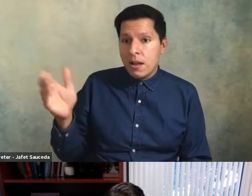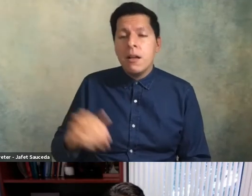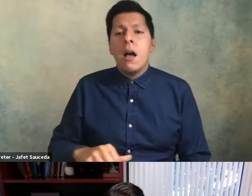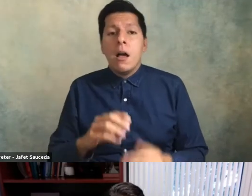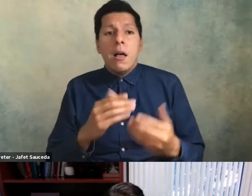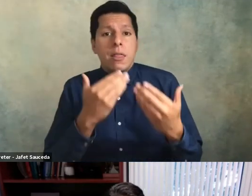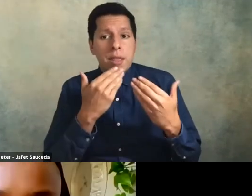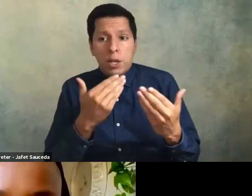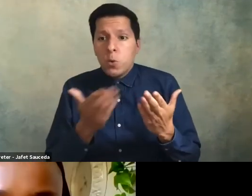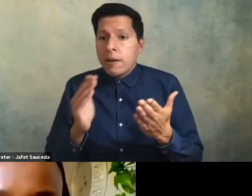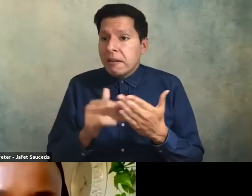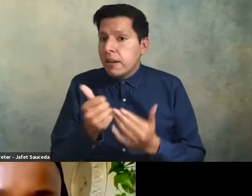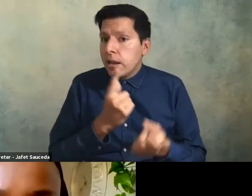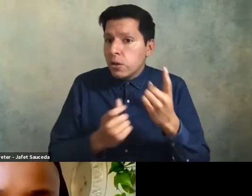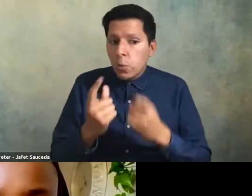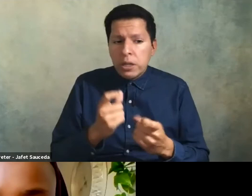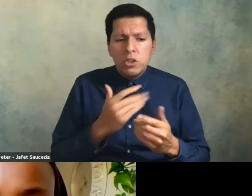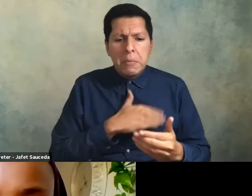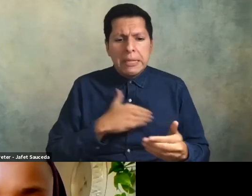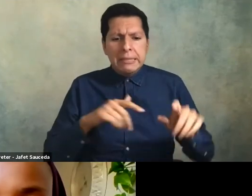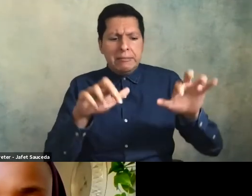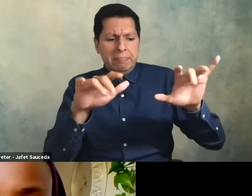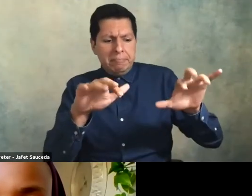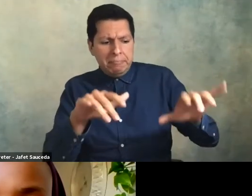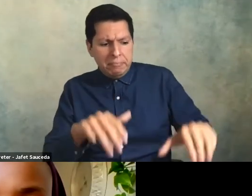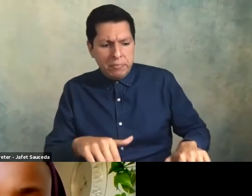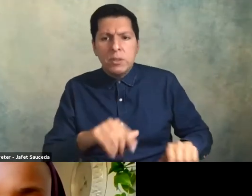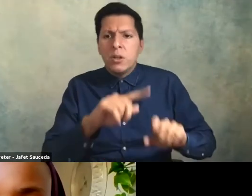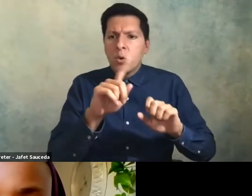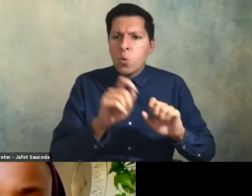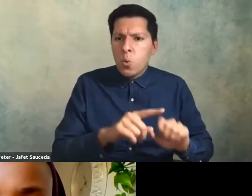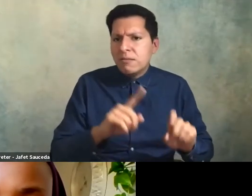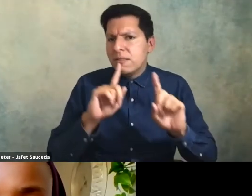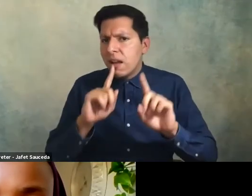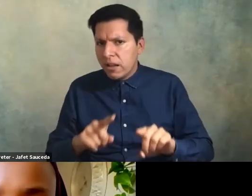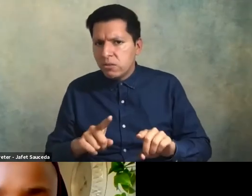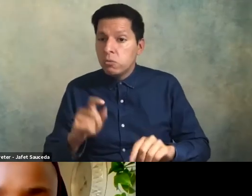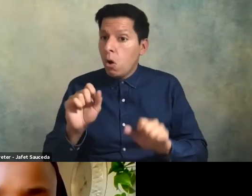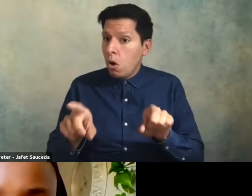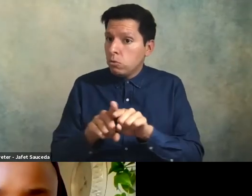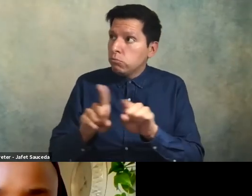any questions please add them to the q a function or um you can raise your hand and we can actually